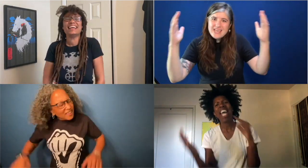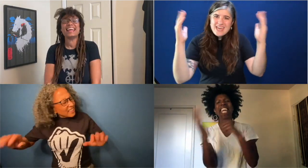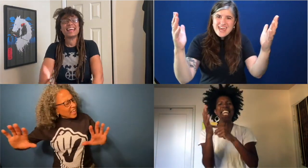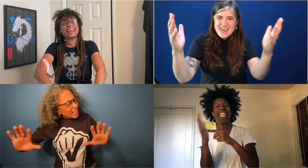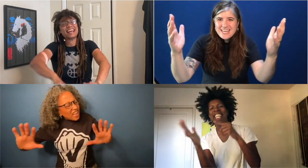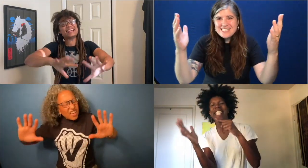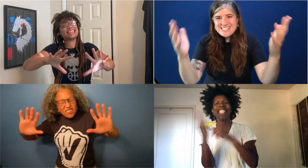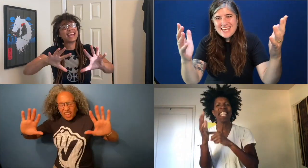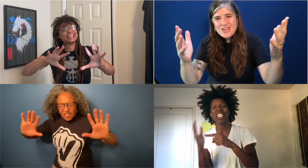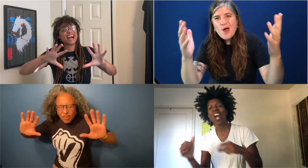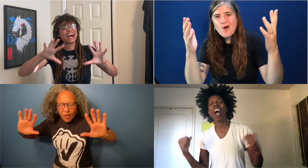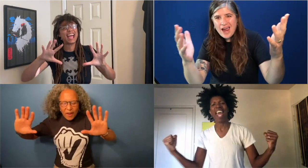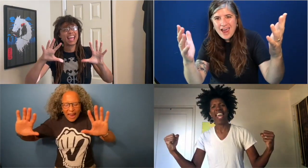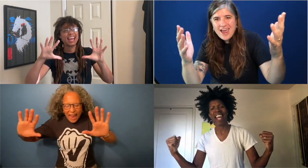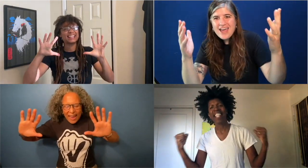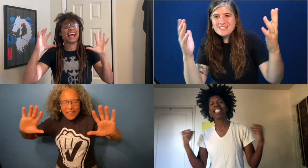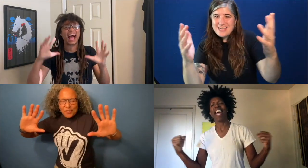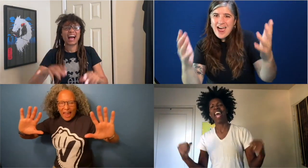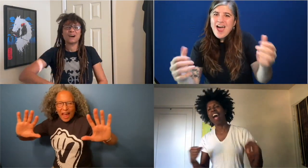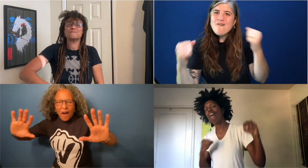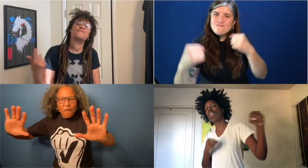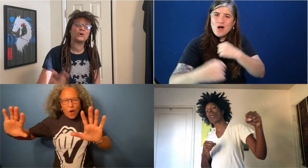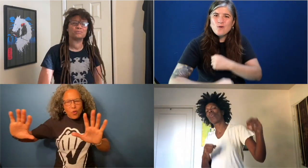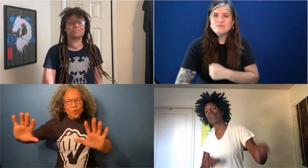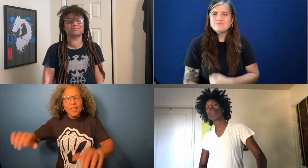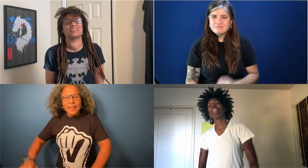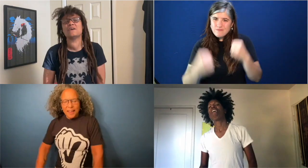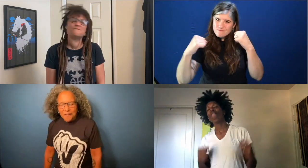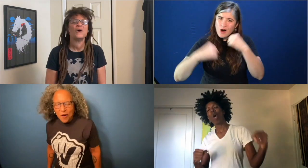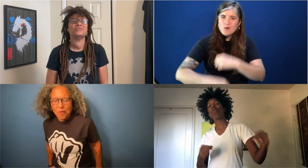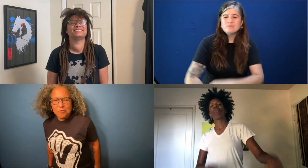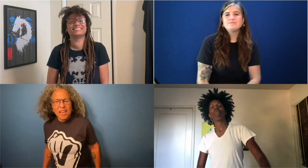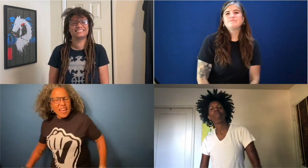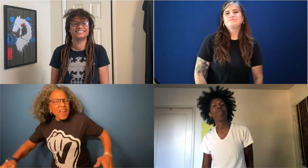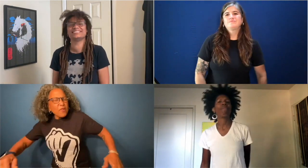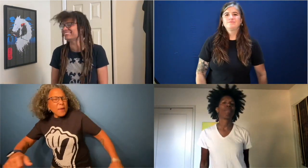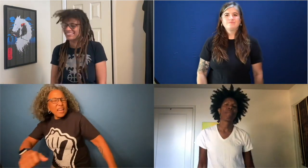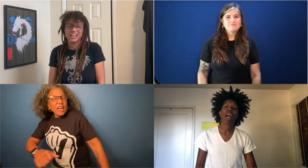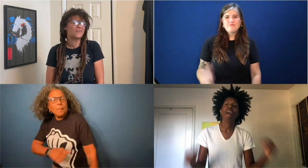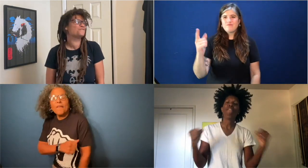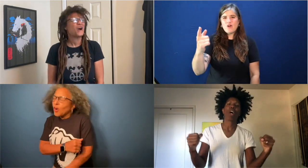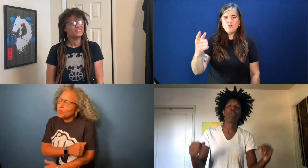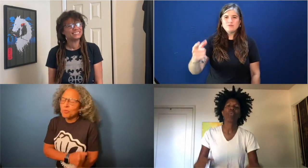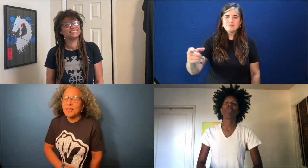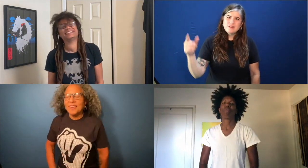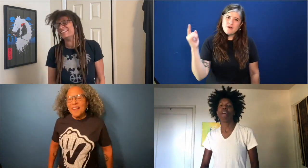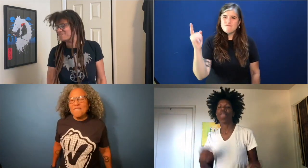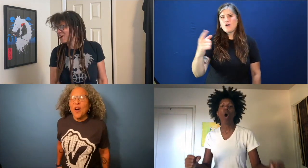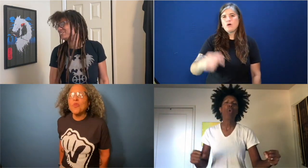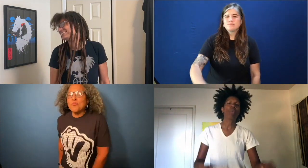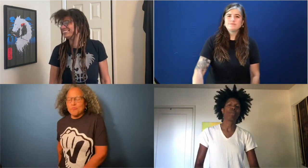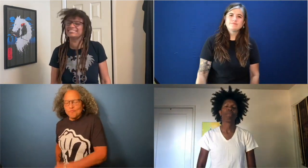IT IS IN YOUR HANDS NOW ! VOTE! (Everybody c'mon) VOTE! VOTE!